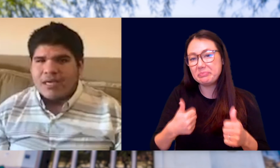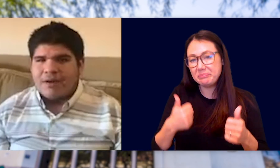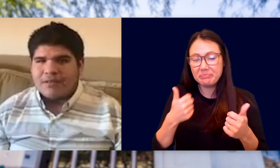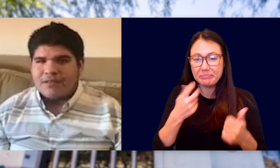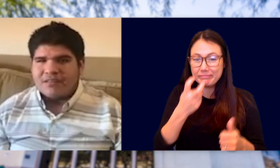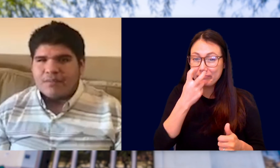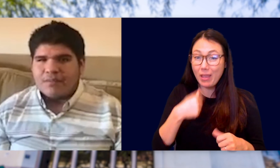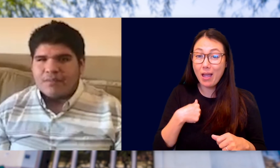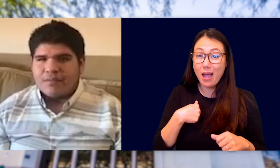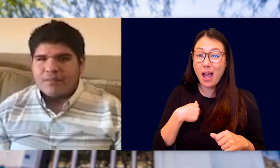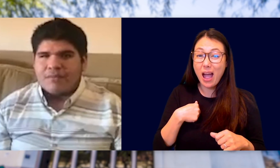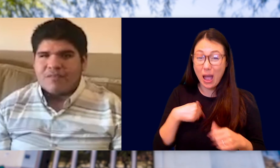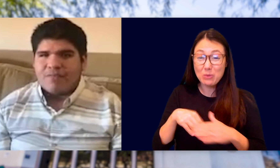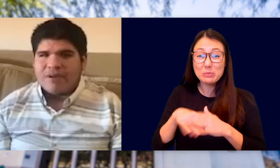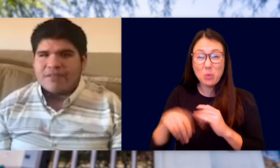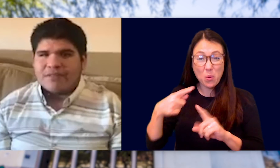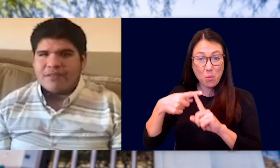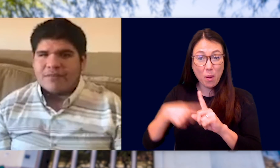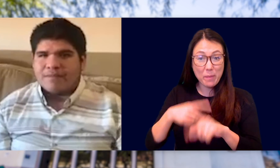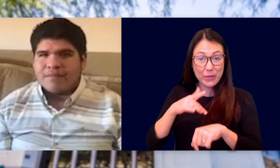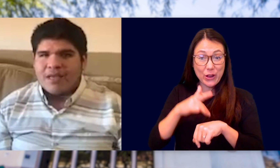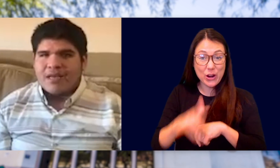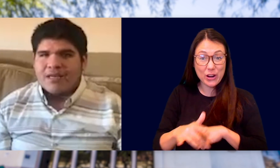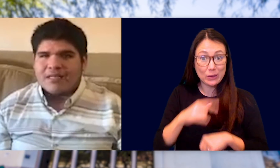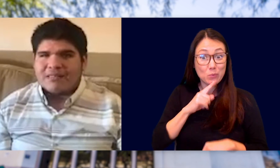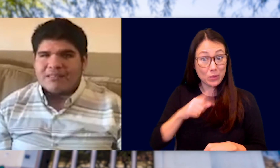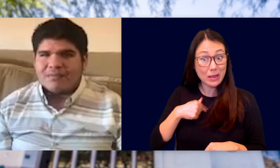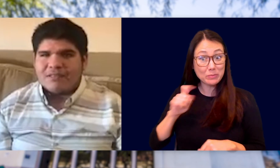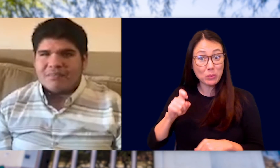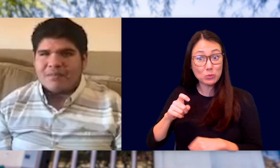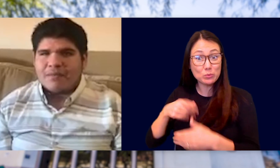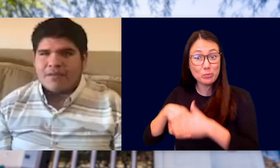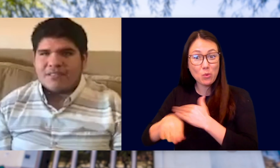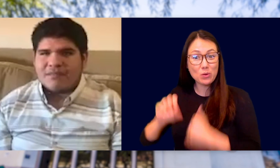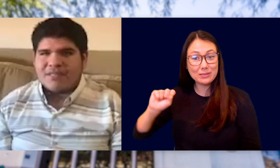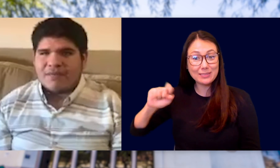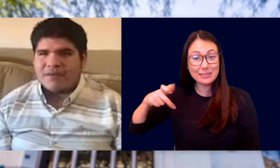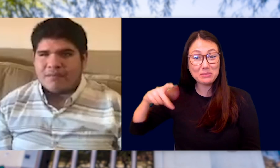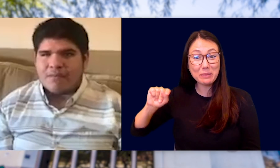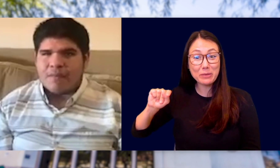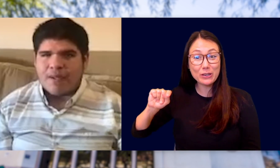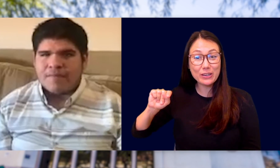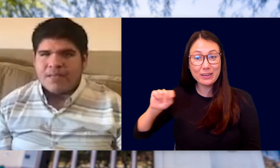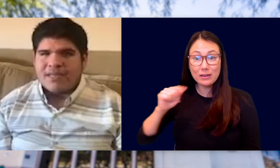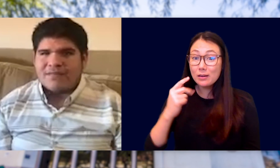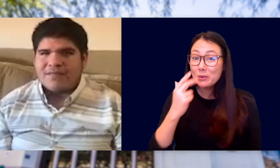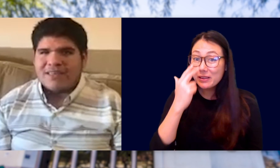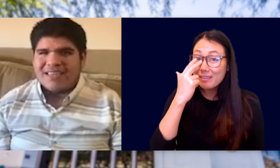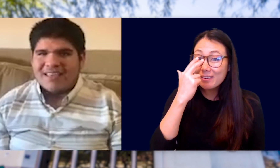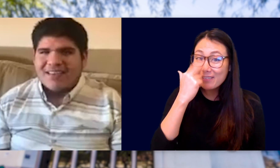I WAS ALSO BORN ABOUT A MONTH PREMATURE, AS I WAS SUPPOSED TO BE BORN IN SEPTEMBER. IT'S FUNNY,